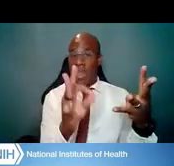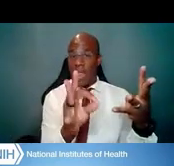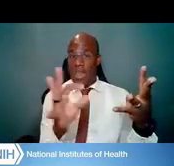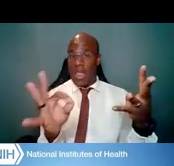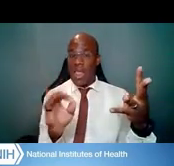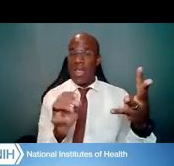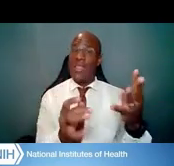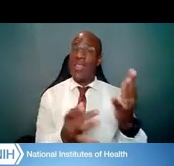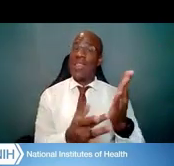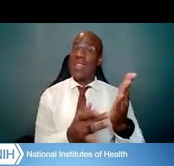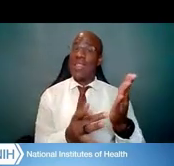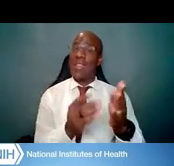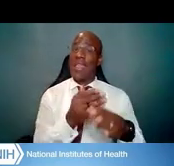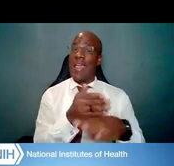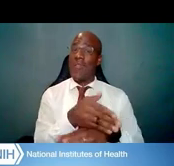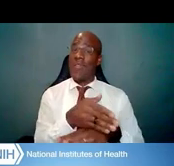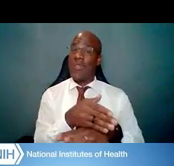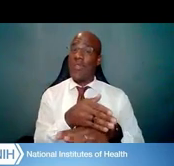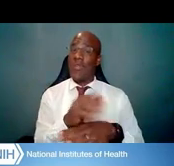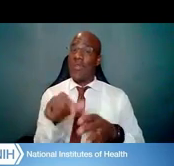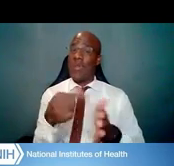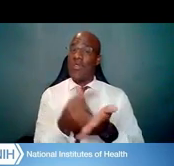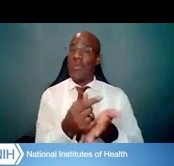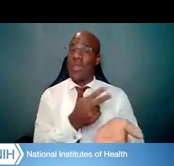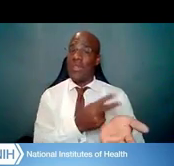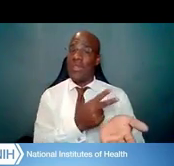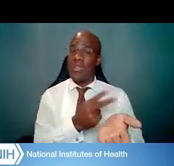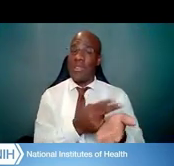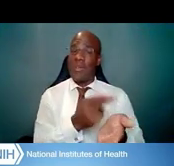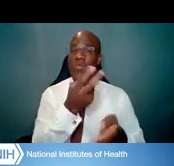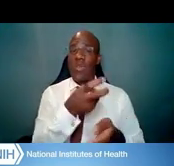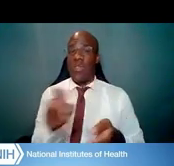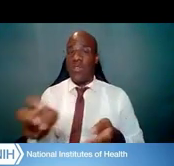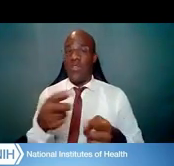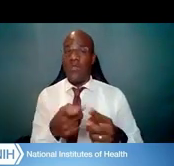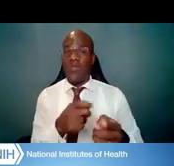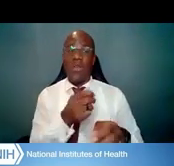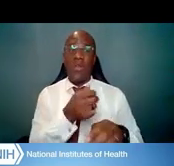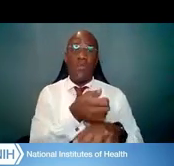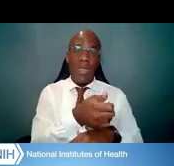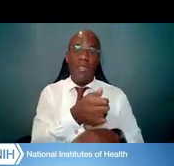it transitions you from the postdoc into an R00.